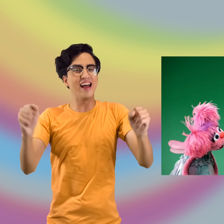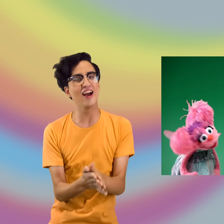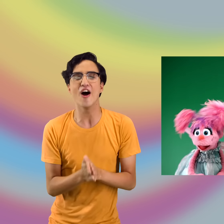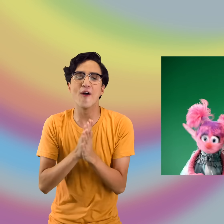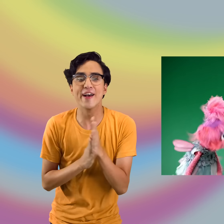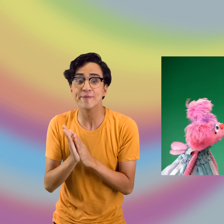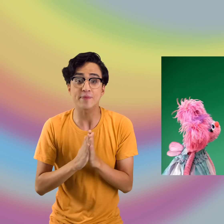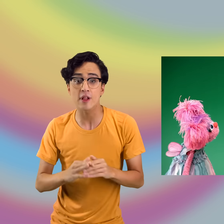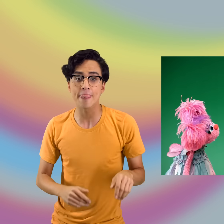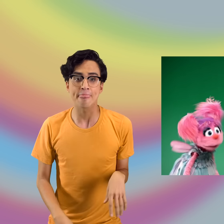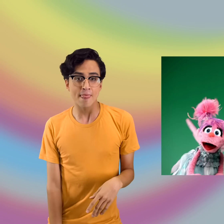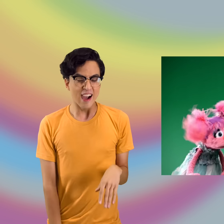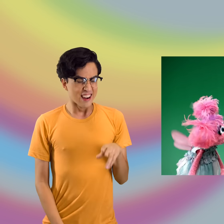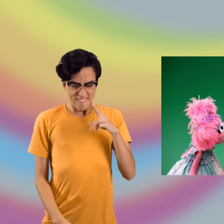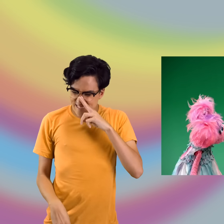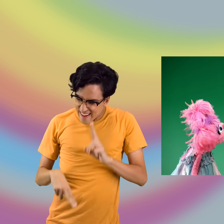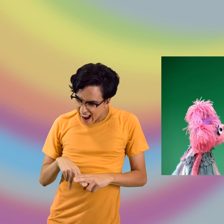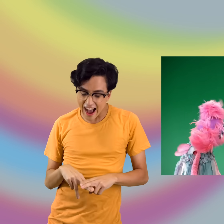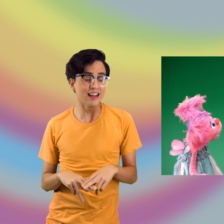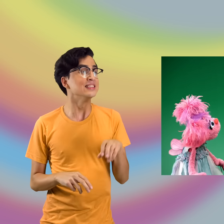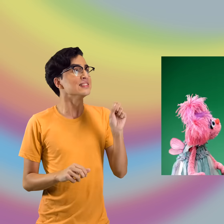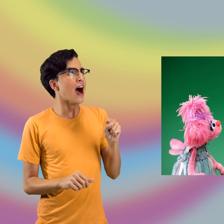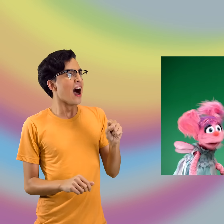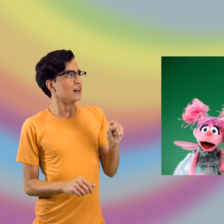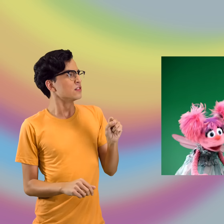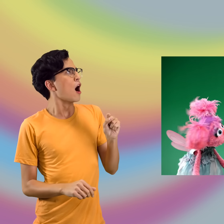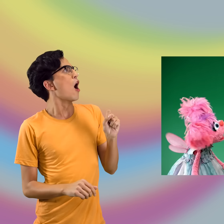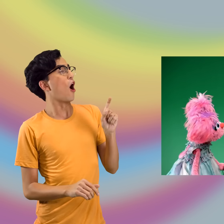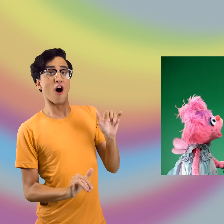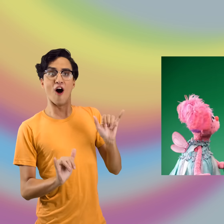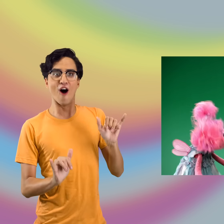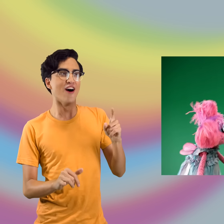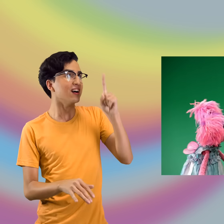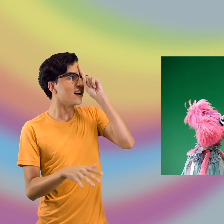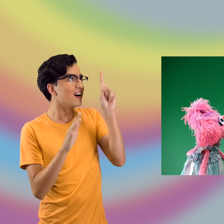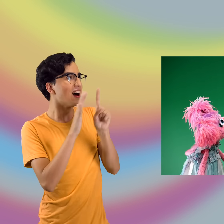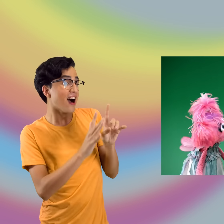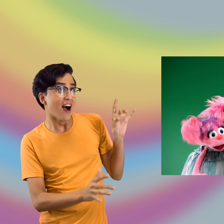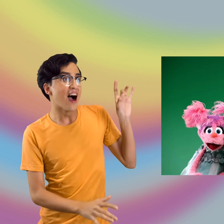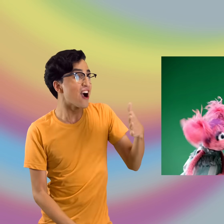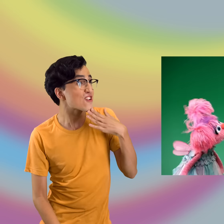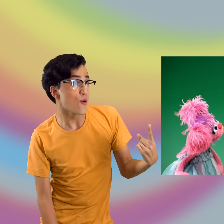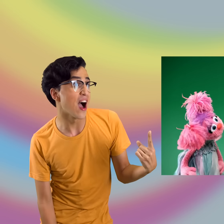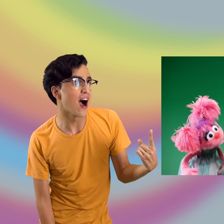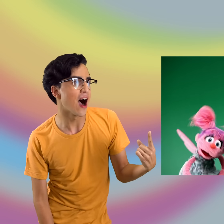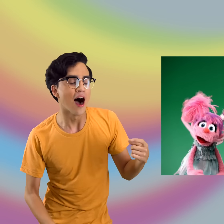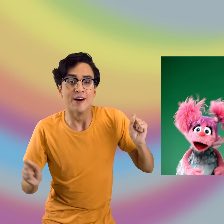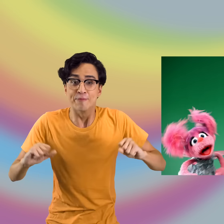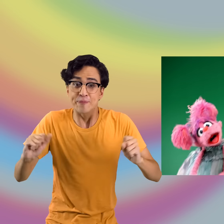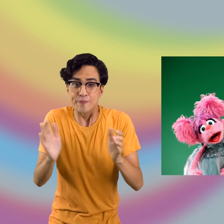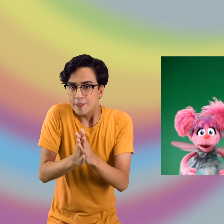This is so much fun. Yeah, it sure is. Hey! I've got a really good one. Oh, yeah! Duh duh duh duh duh duh duh!